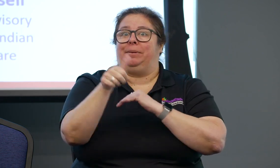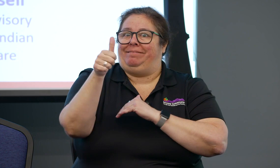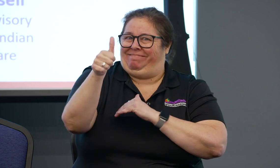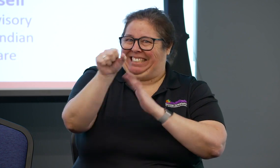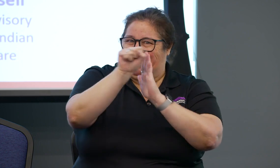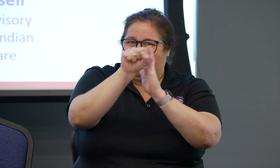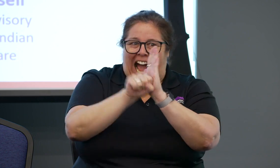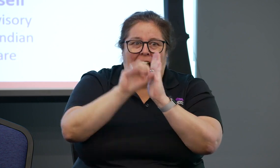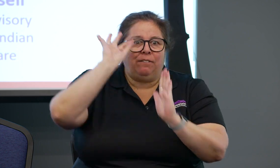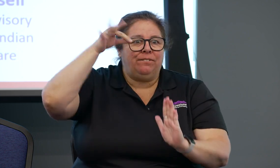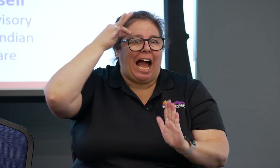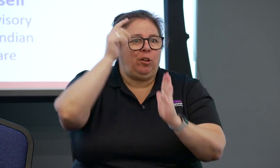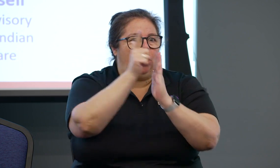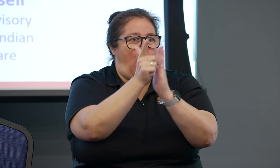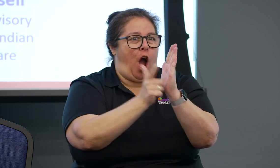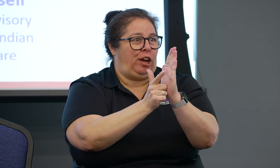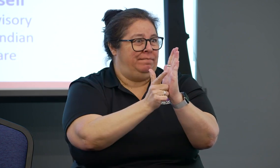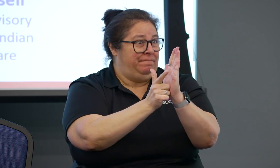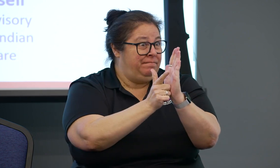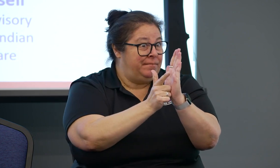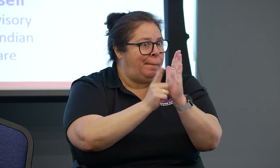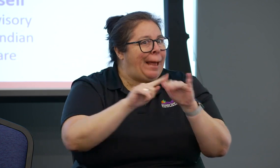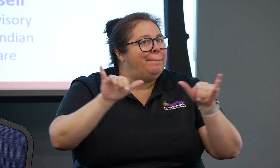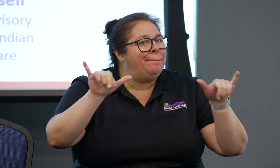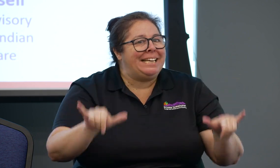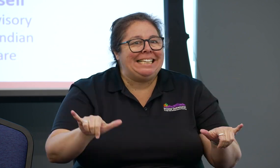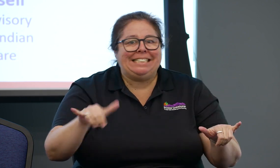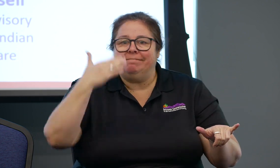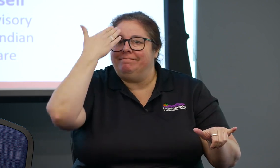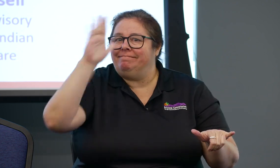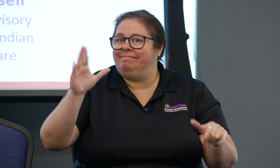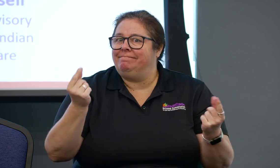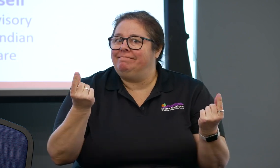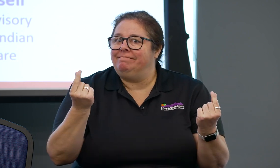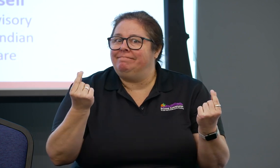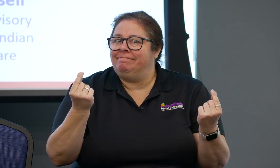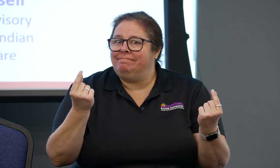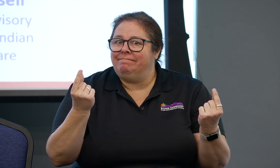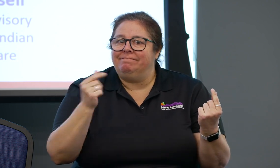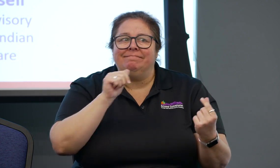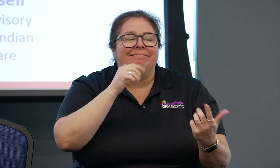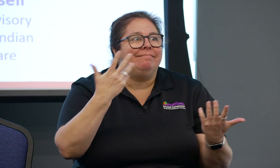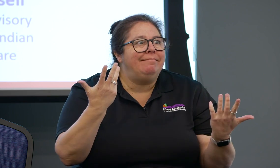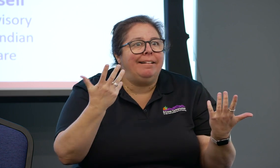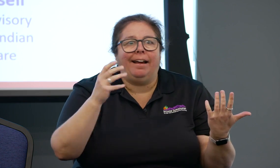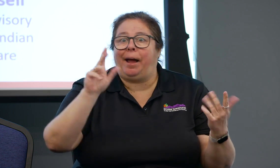We know that communication is vitally important for treating patients,